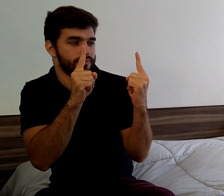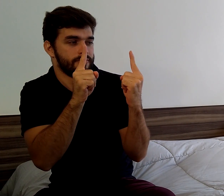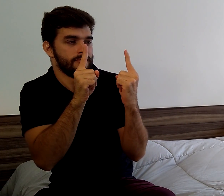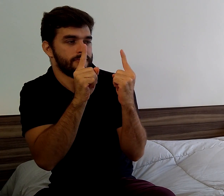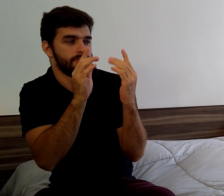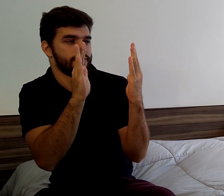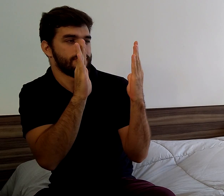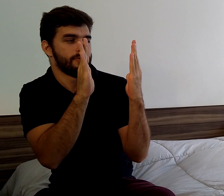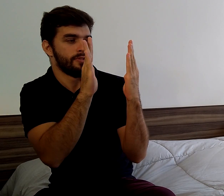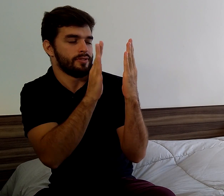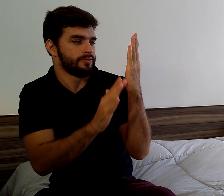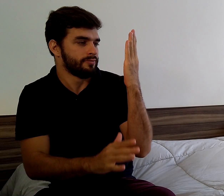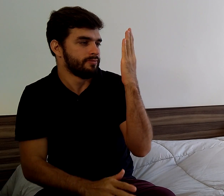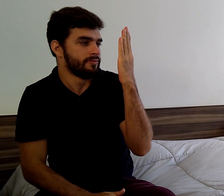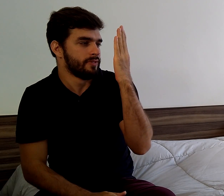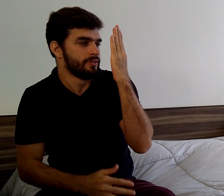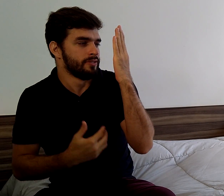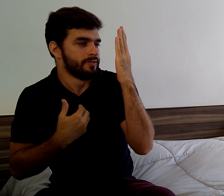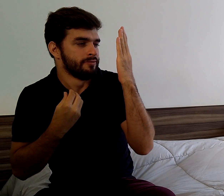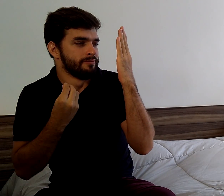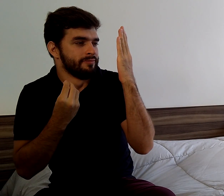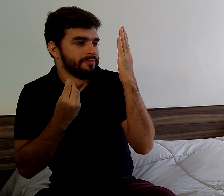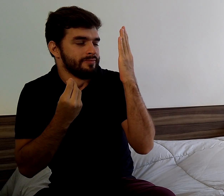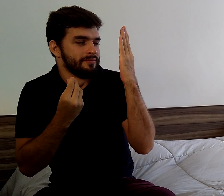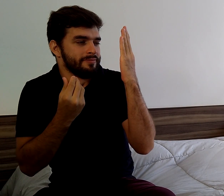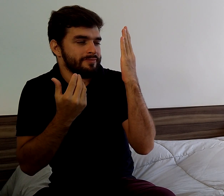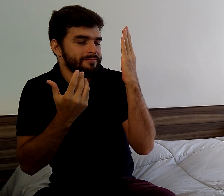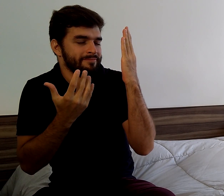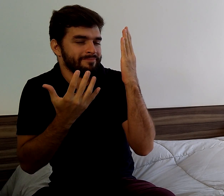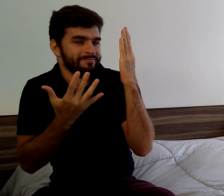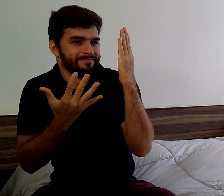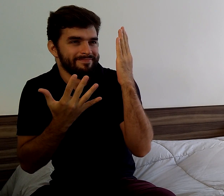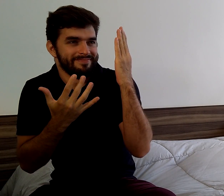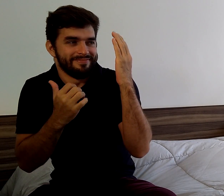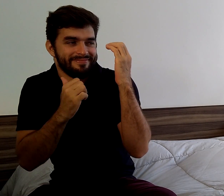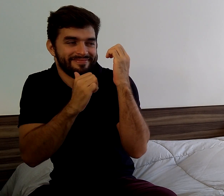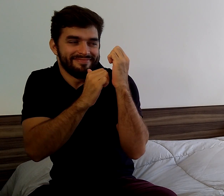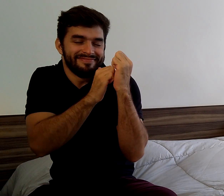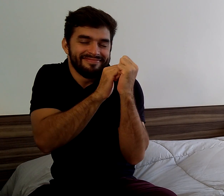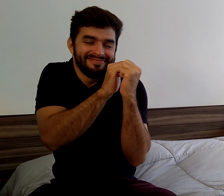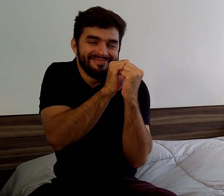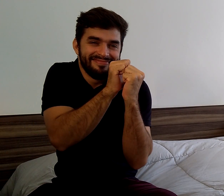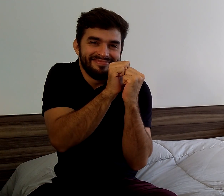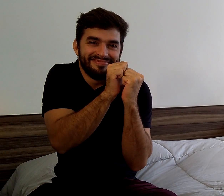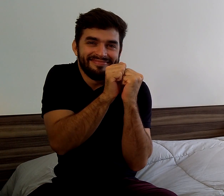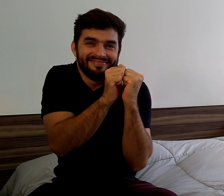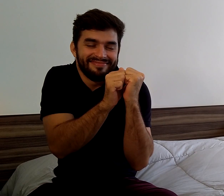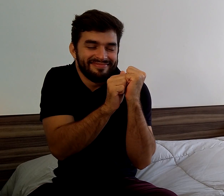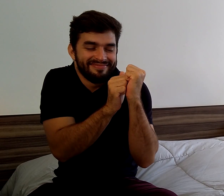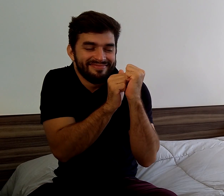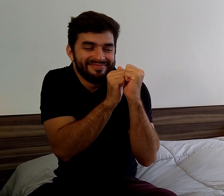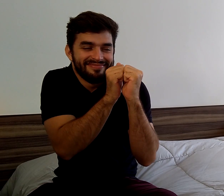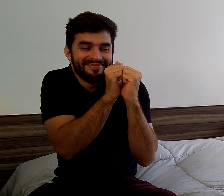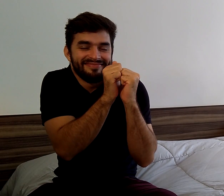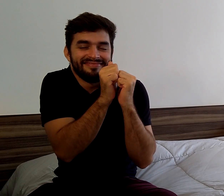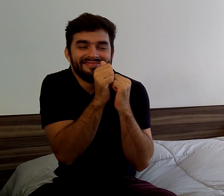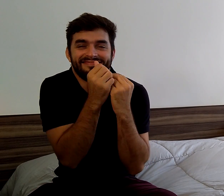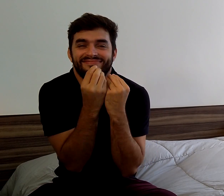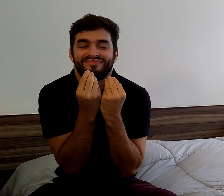and brought her face closer to mine. I kissed her.